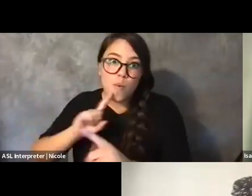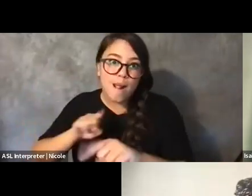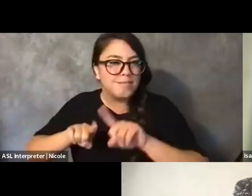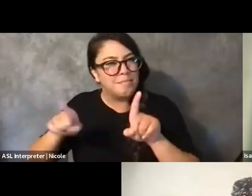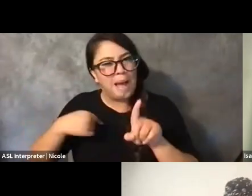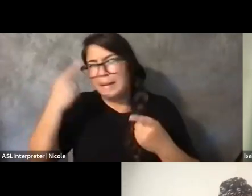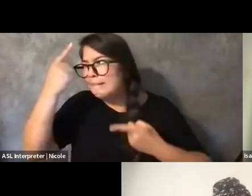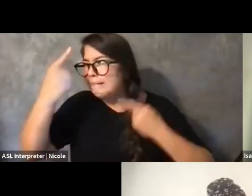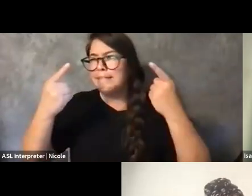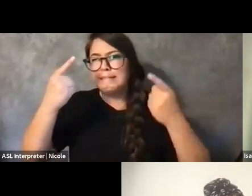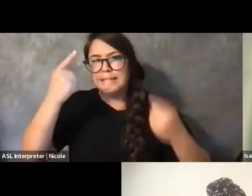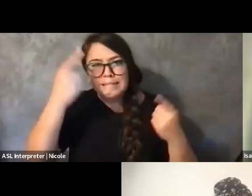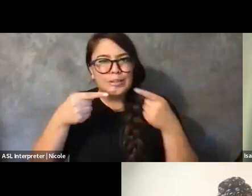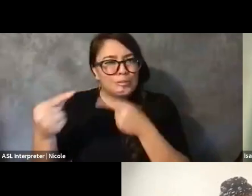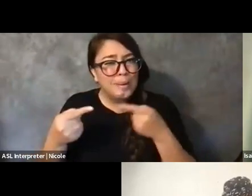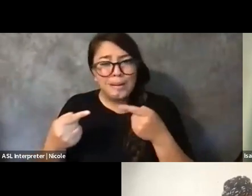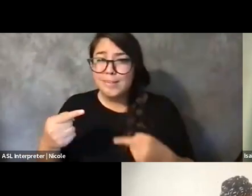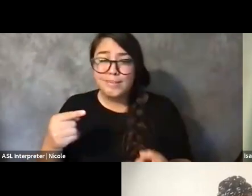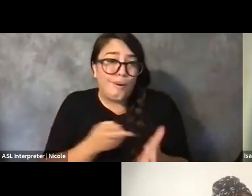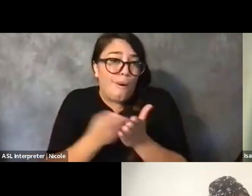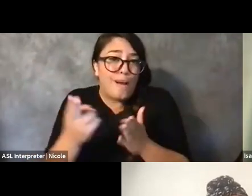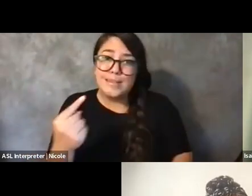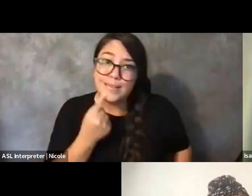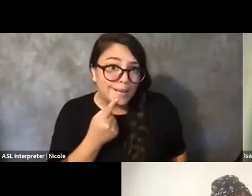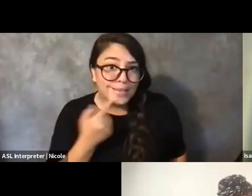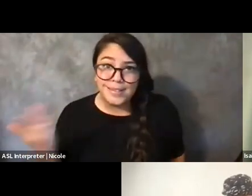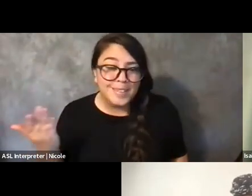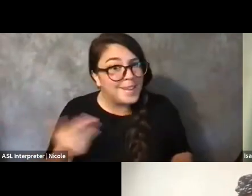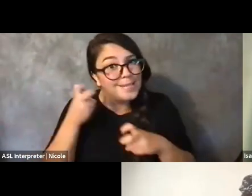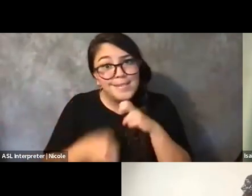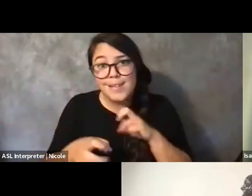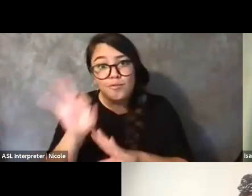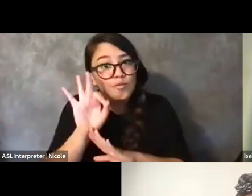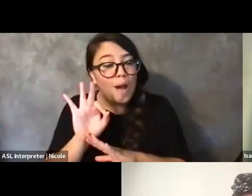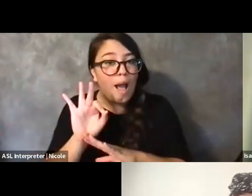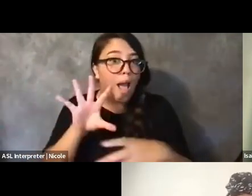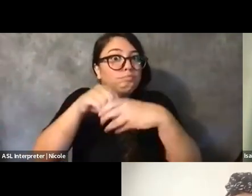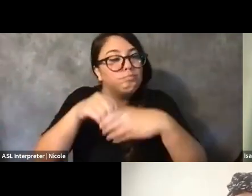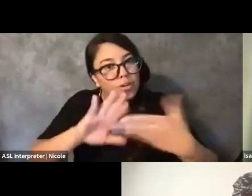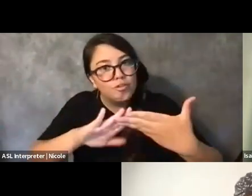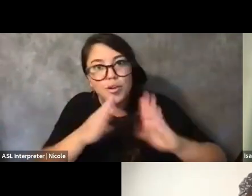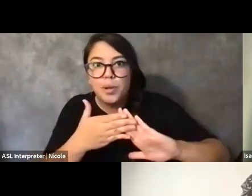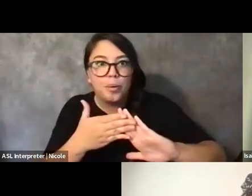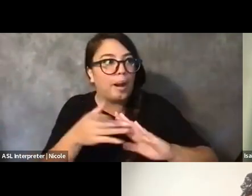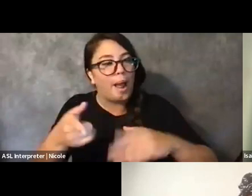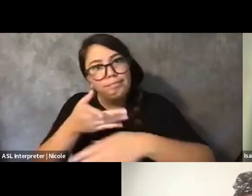It's really hard to find community, especially when a lot of things are just not accessible to you. I've faced the same issue.